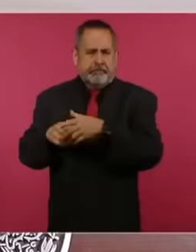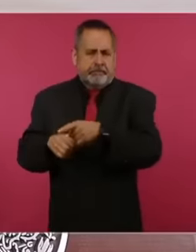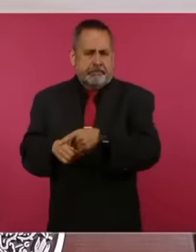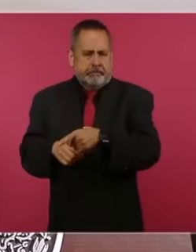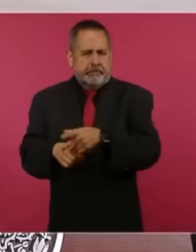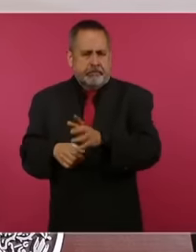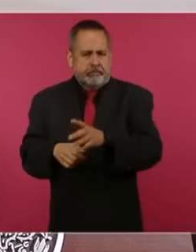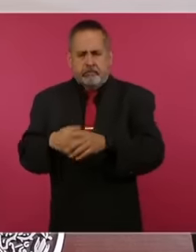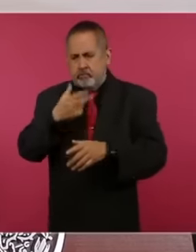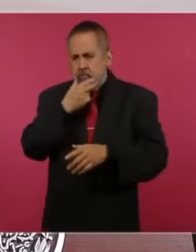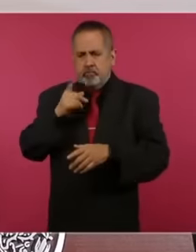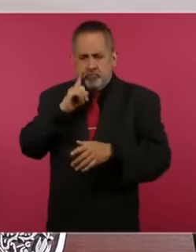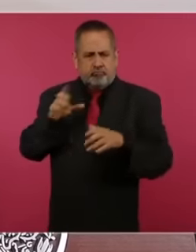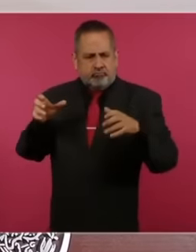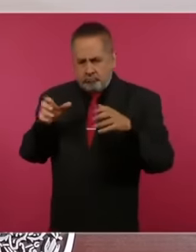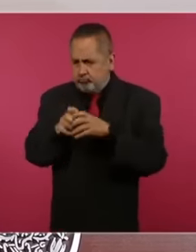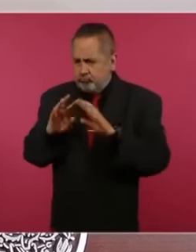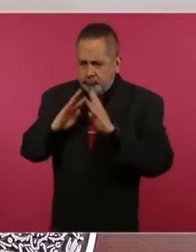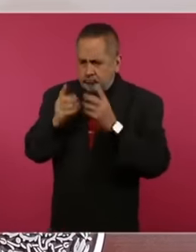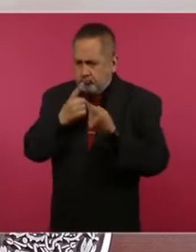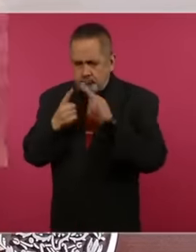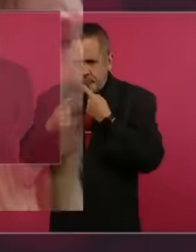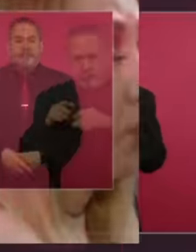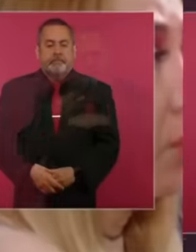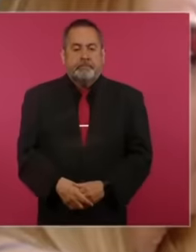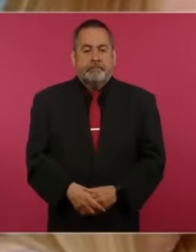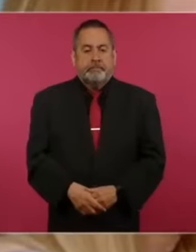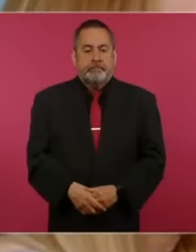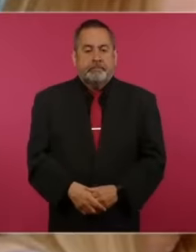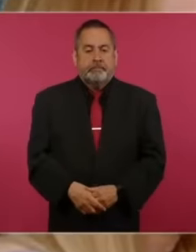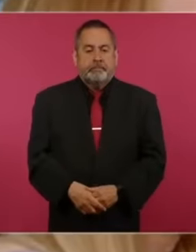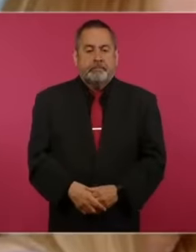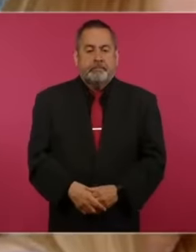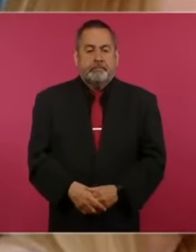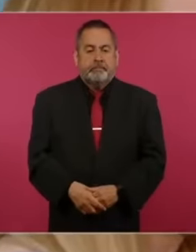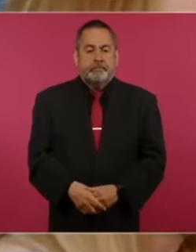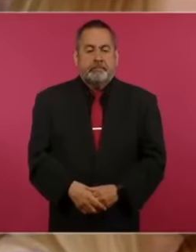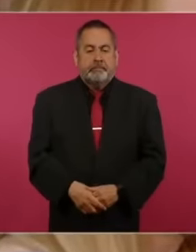Today at the press conference reporters from the